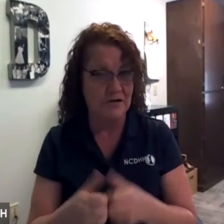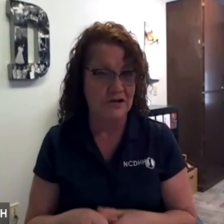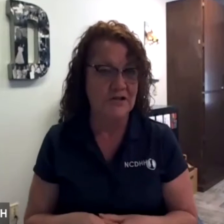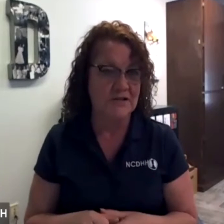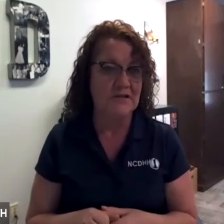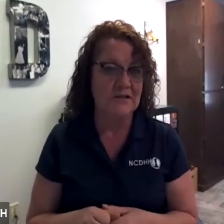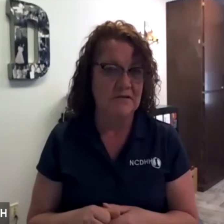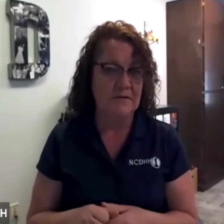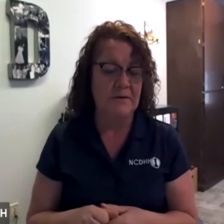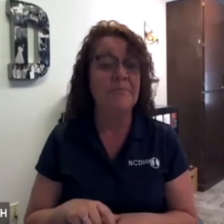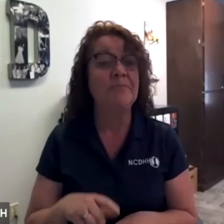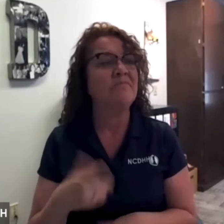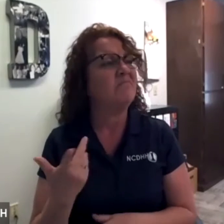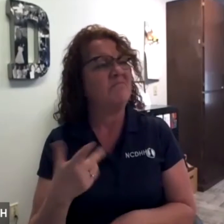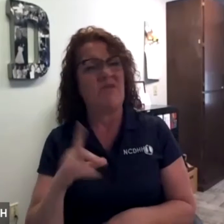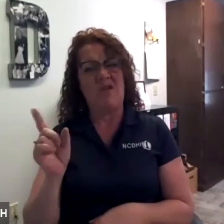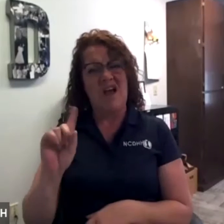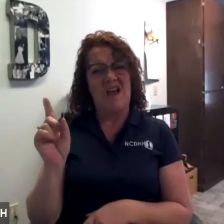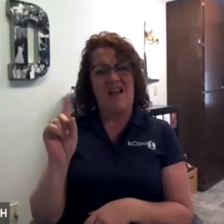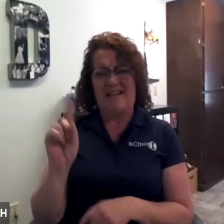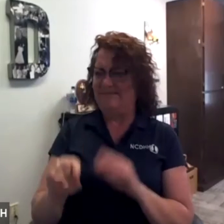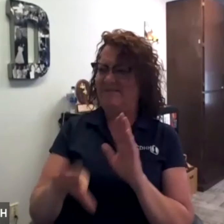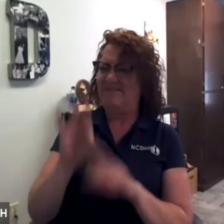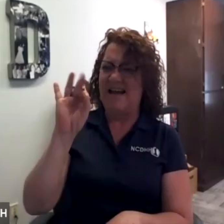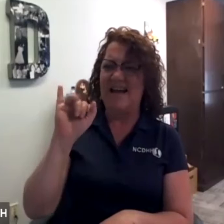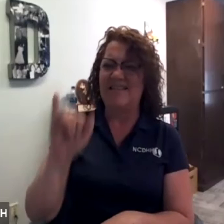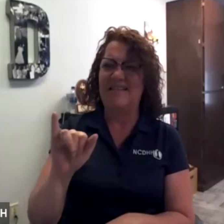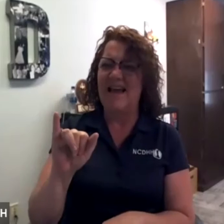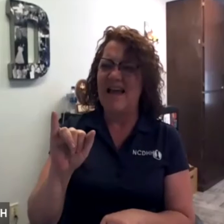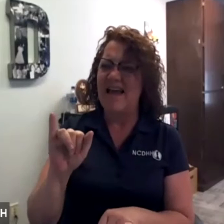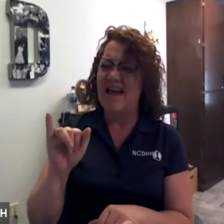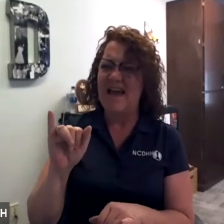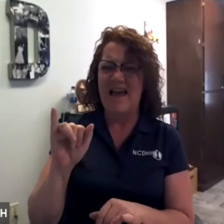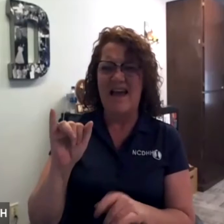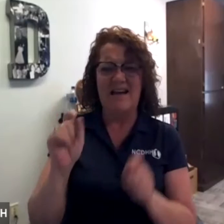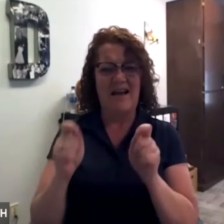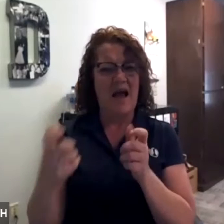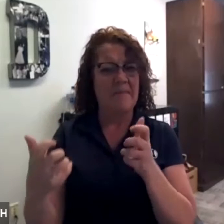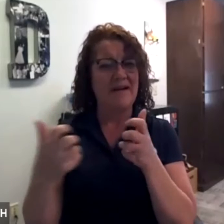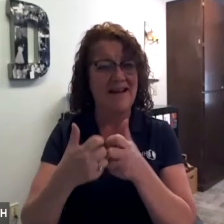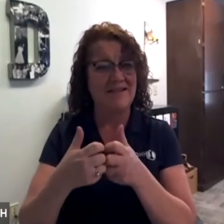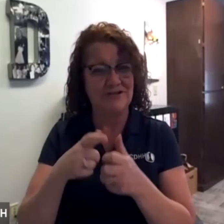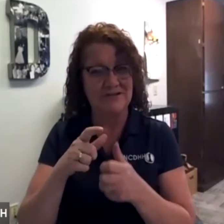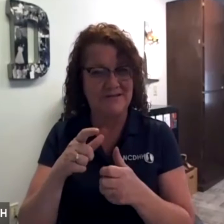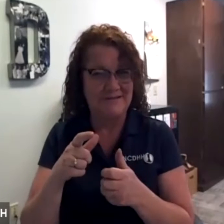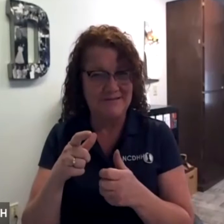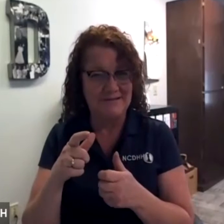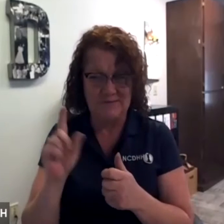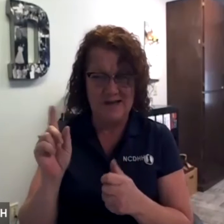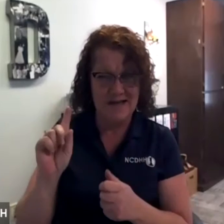provide that accommodation, where you can find those accommodations?